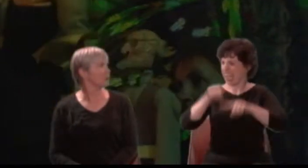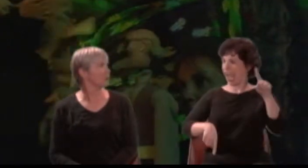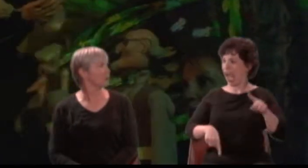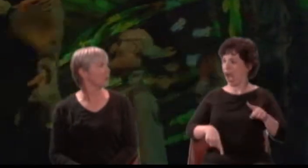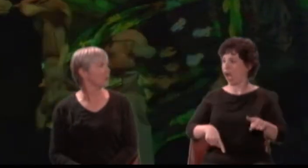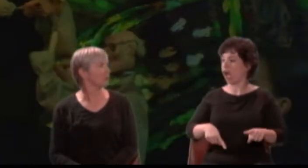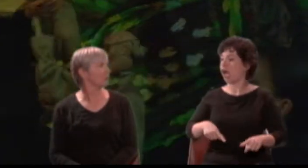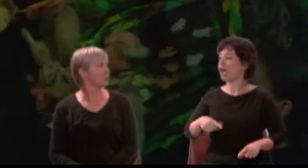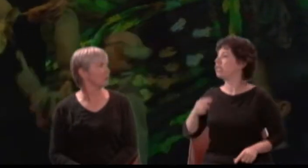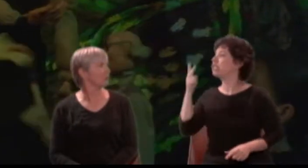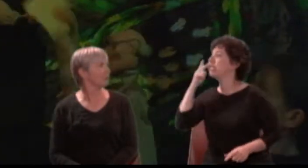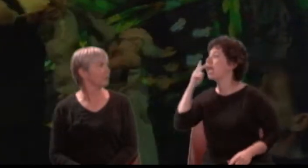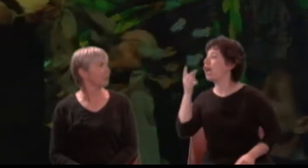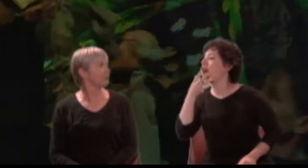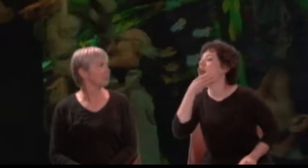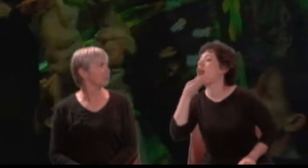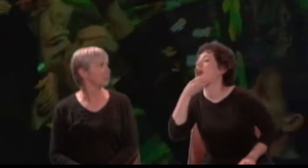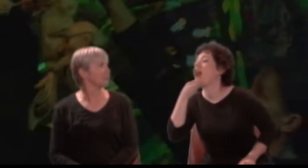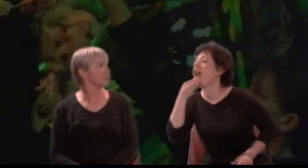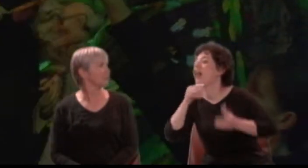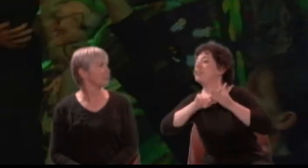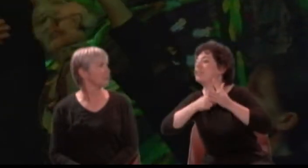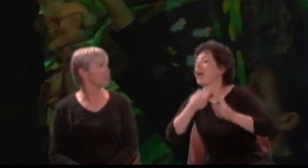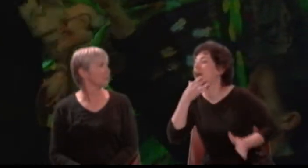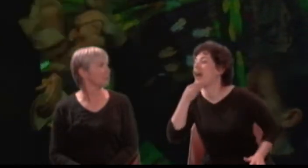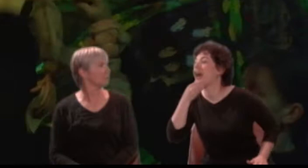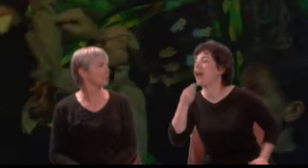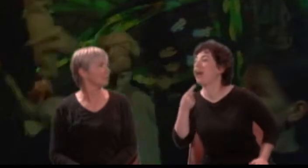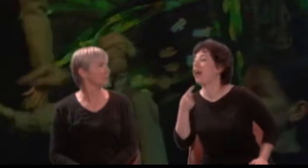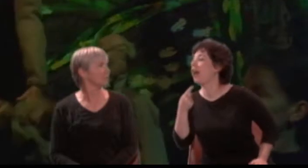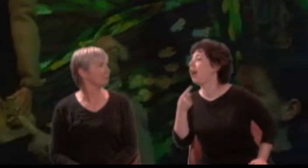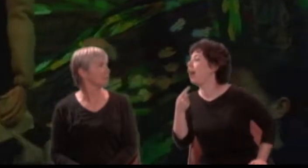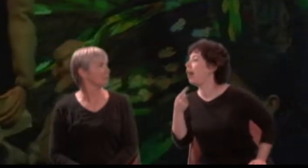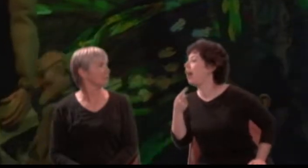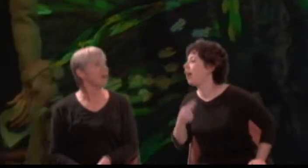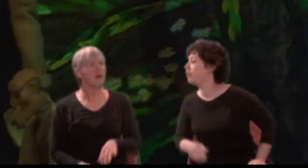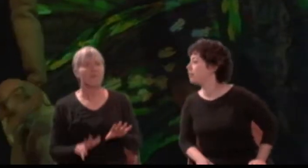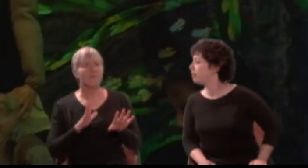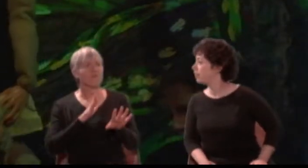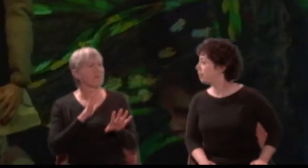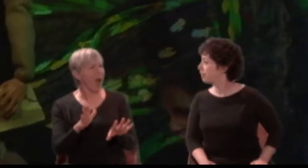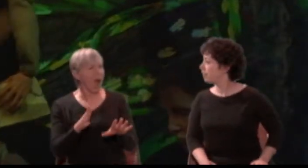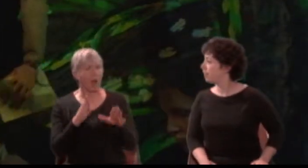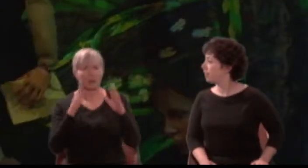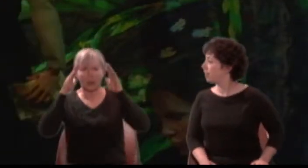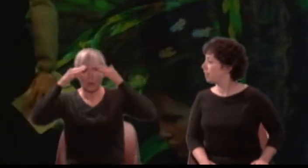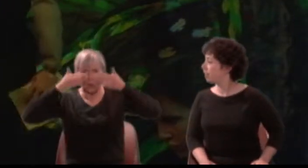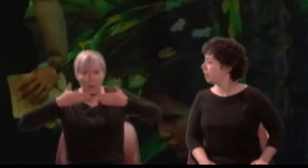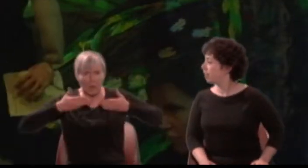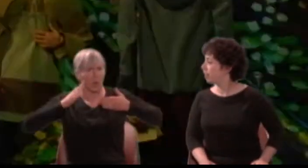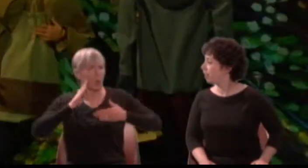Quince: That's all one. You shall play it in a mask, and you may speak as small as you will ...